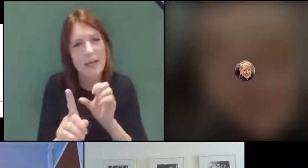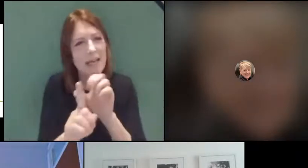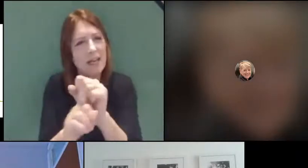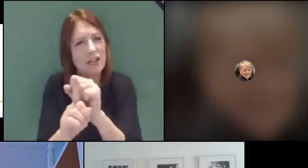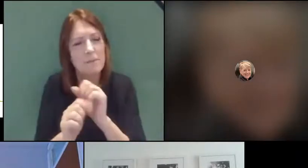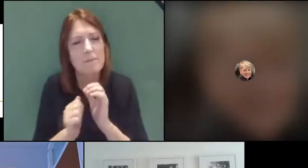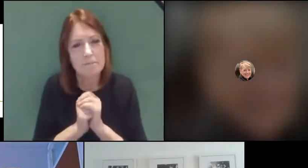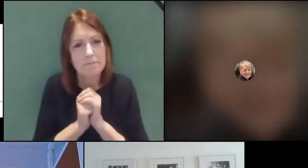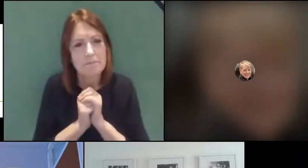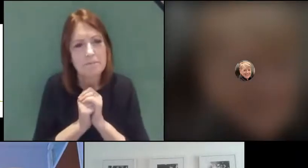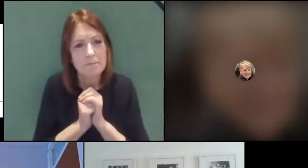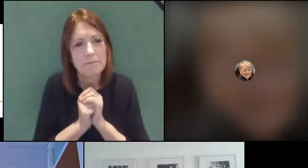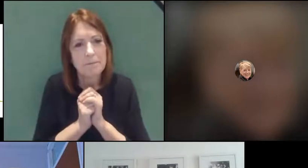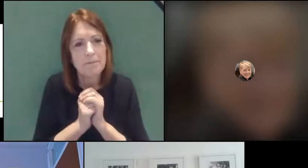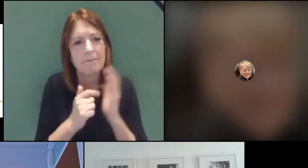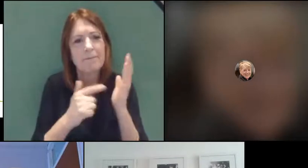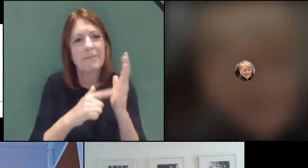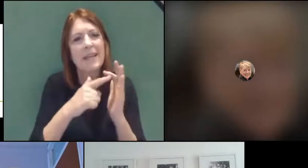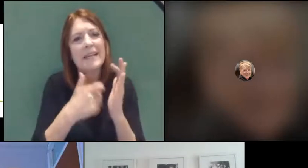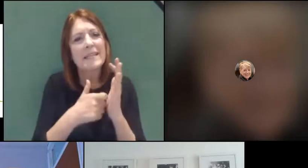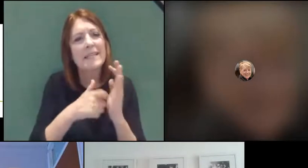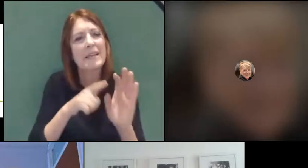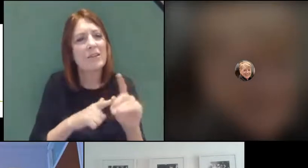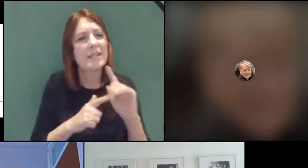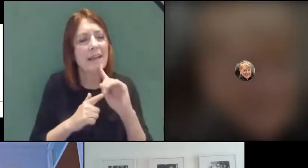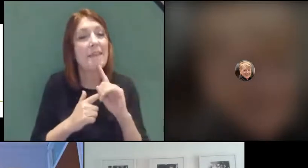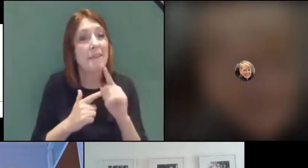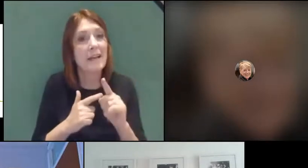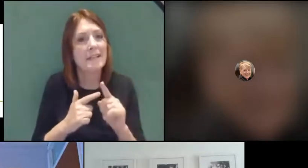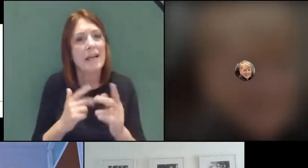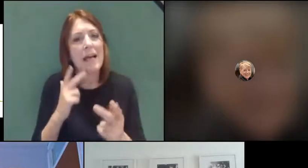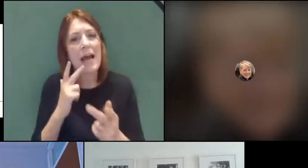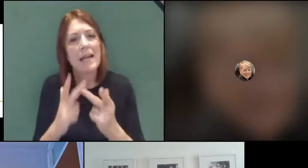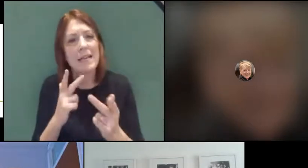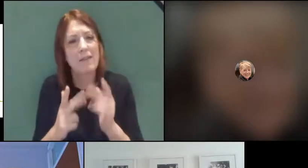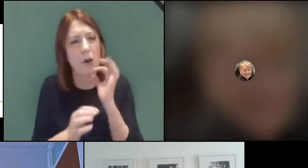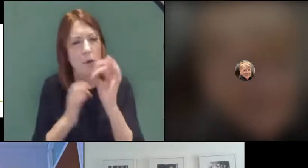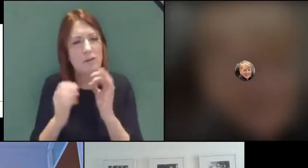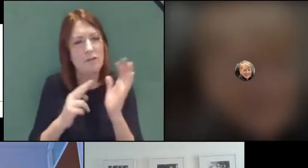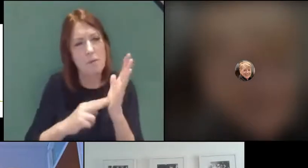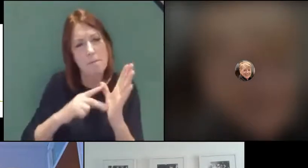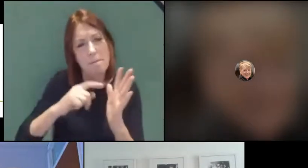And Liz, that leads very nicely into a question from Nadia, who says: